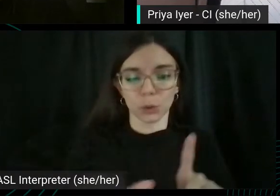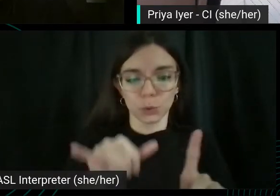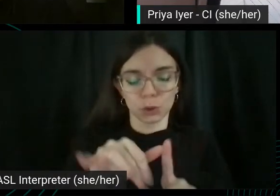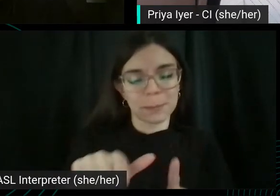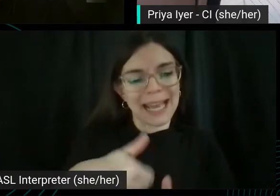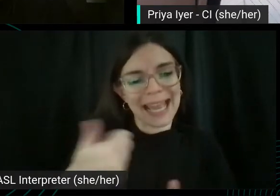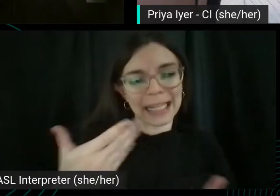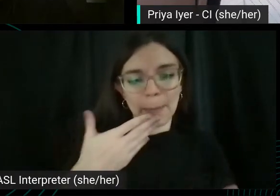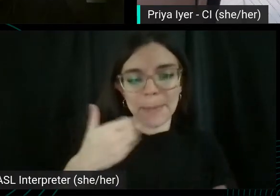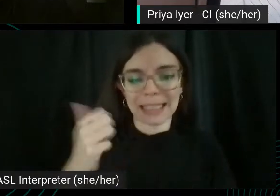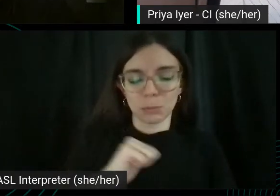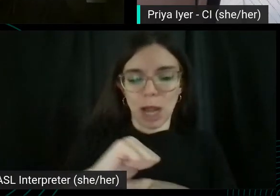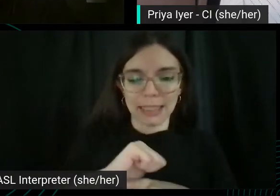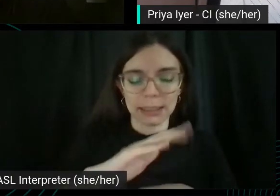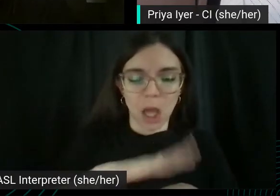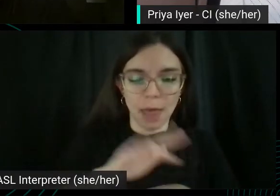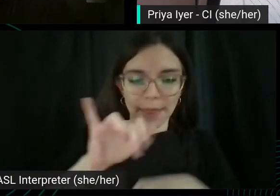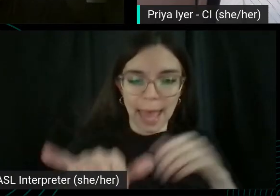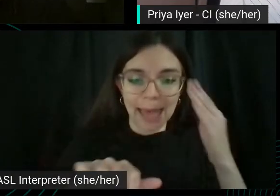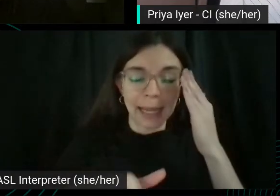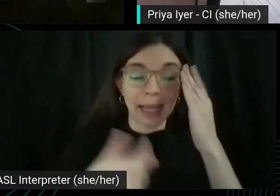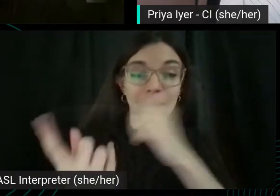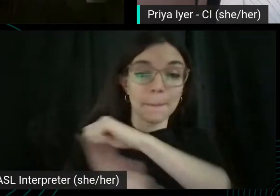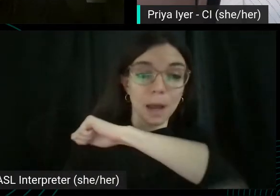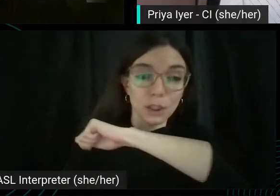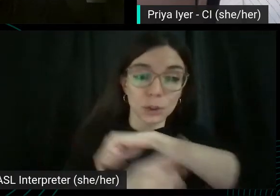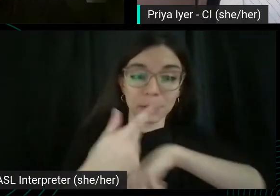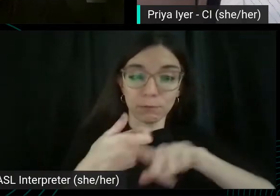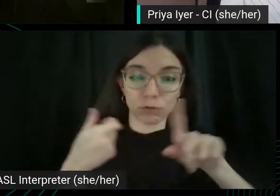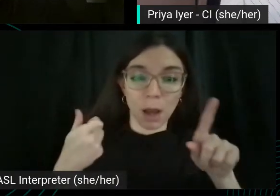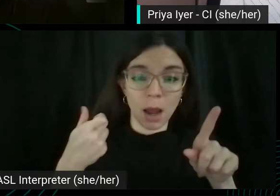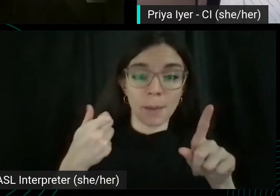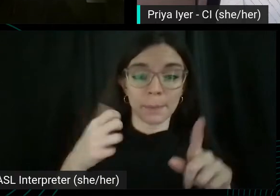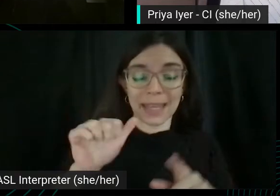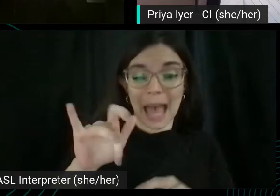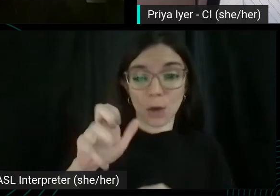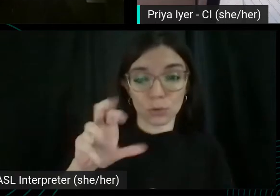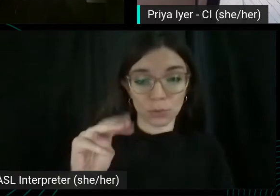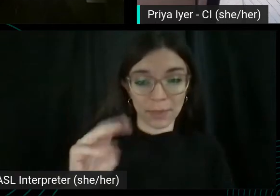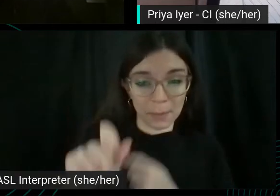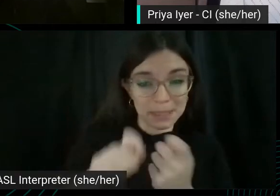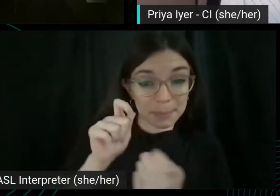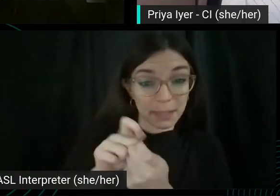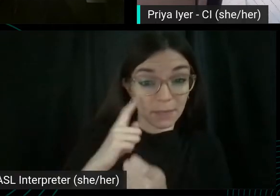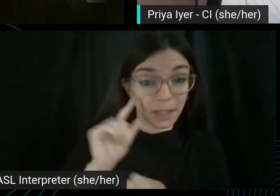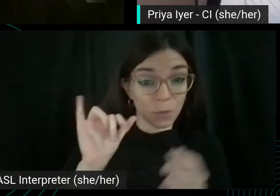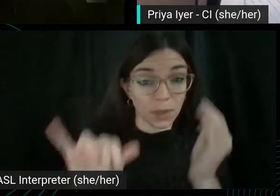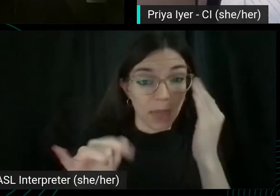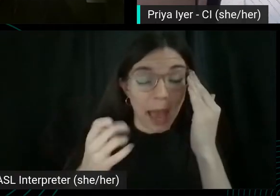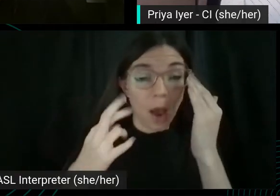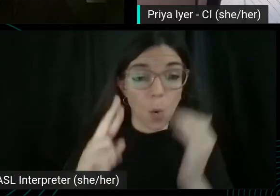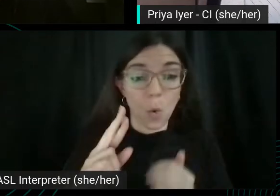Is there any sort of punishment coming from the algorithms specifically on YouTube for that? Or is it still a common practice that?